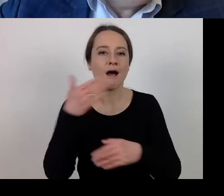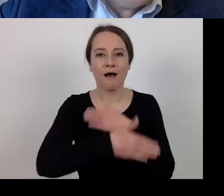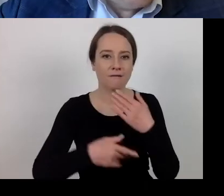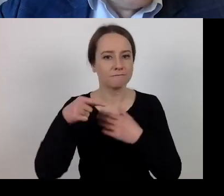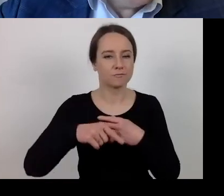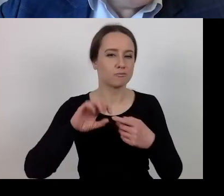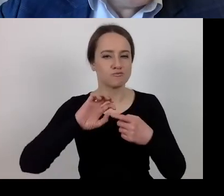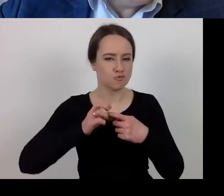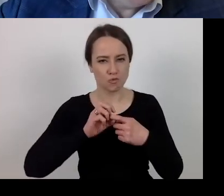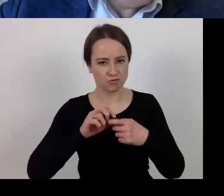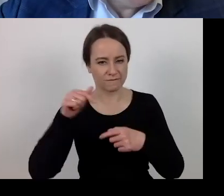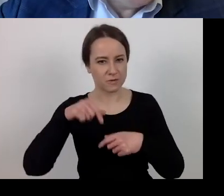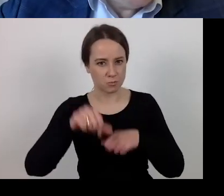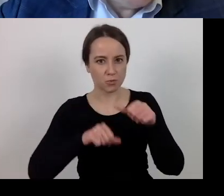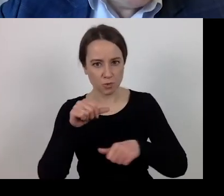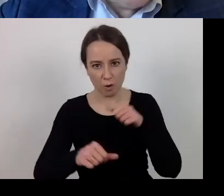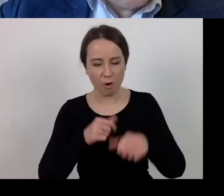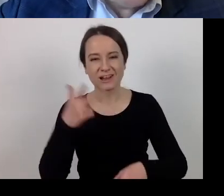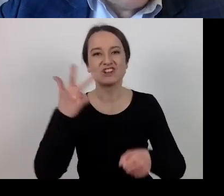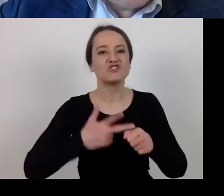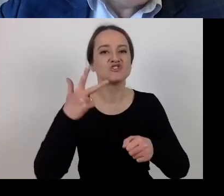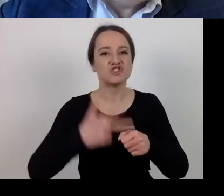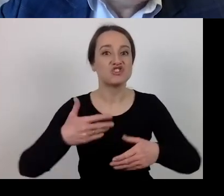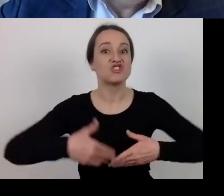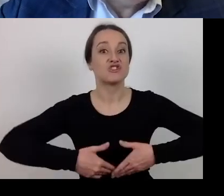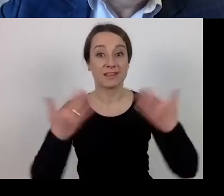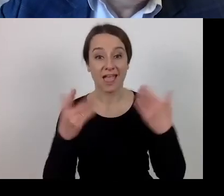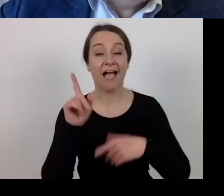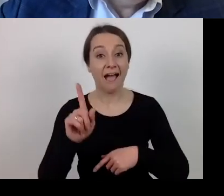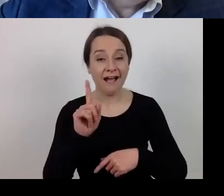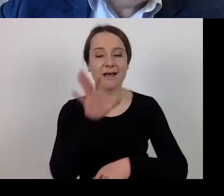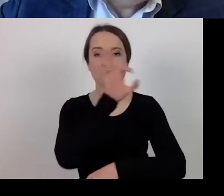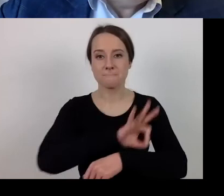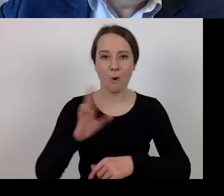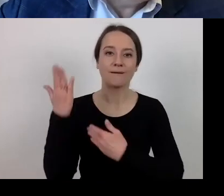can be filed for 30 days longer. Project termination can take place